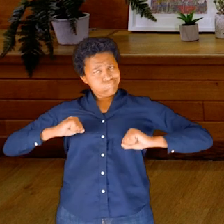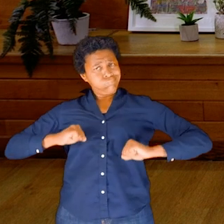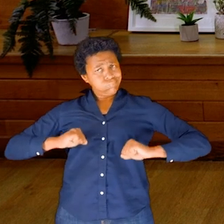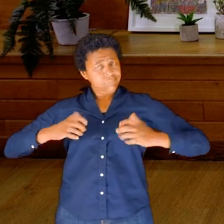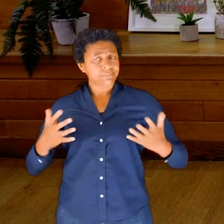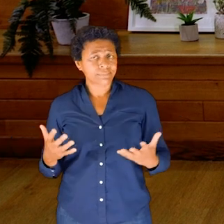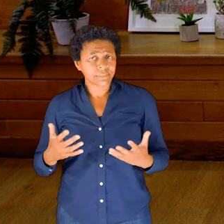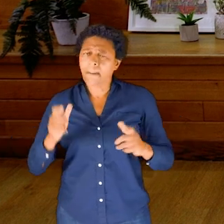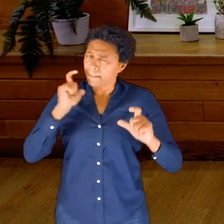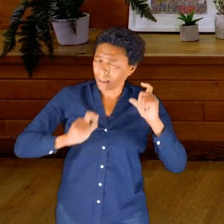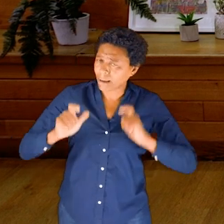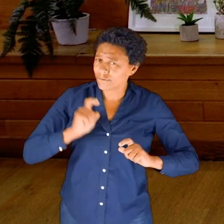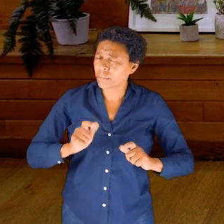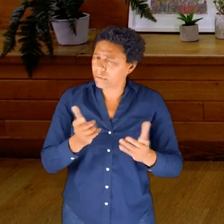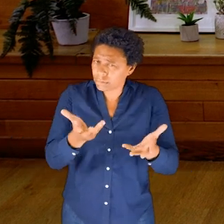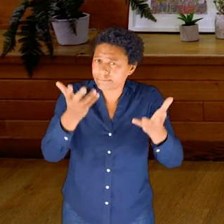Make sure you are comfortable in your exploration.